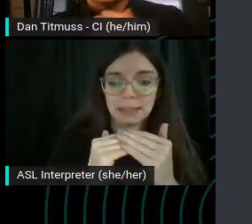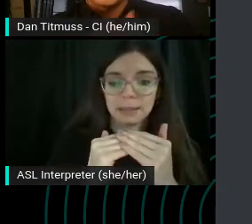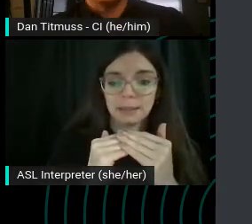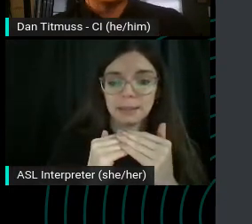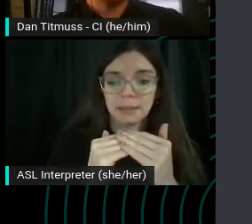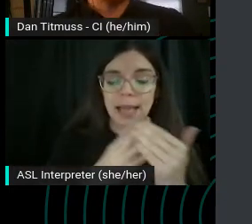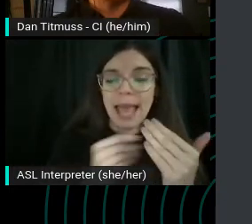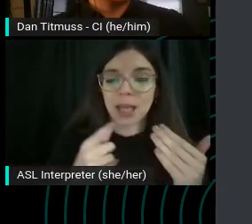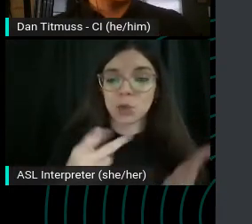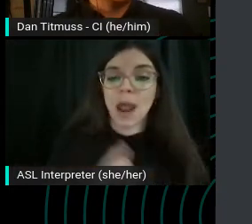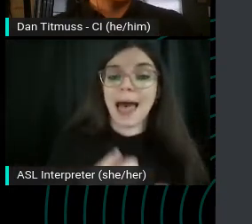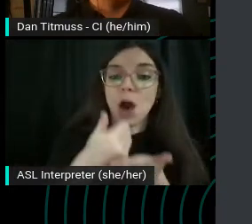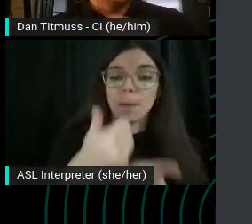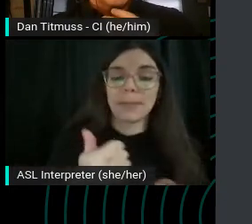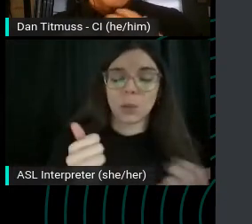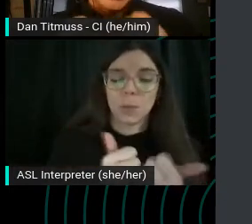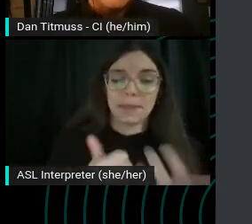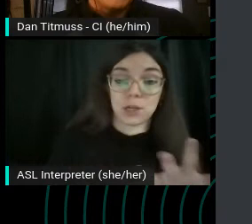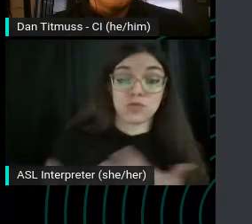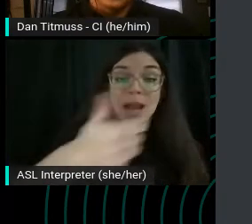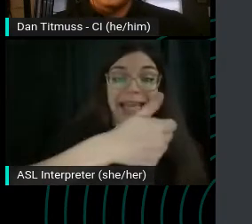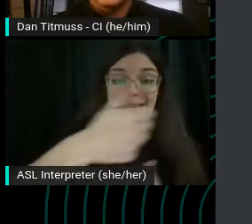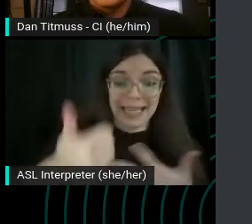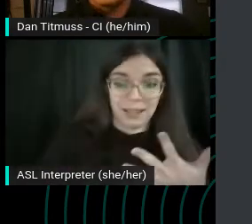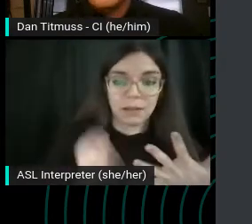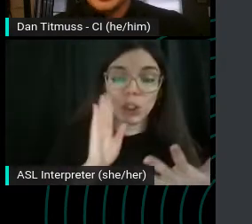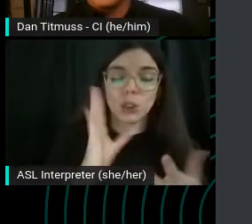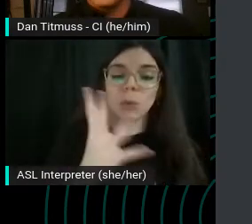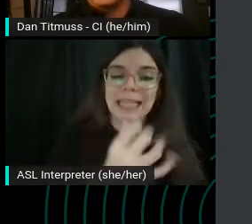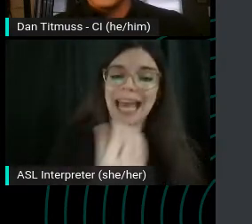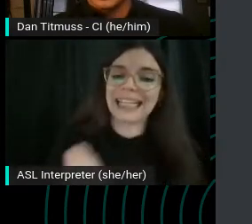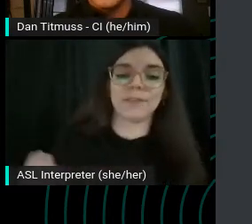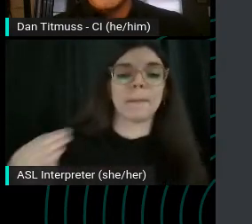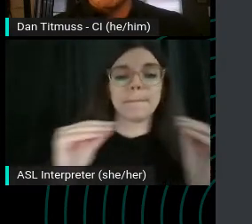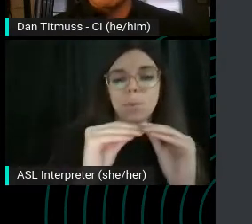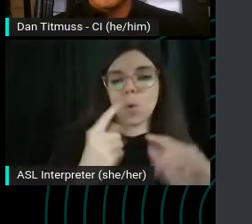you're helping with the ranking and you are getting even more out of your content.